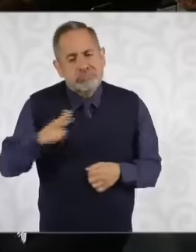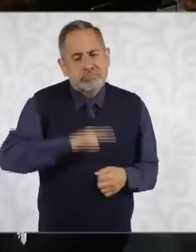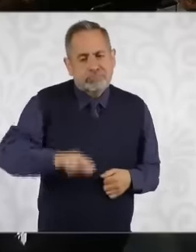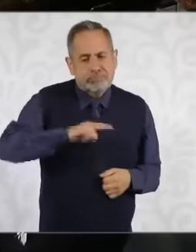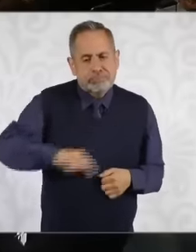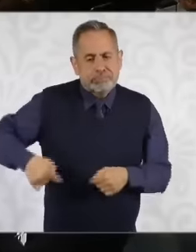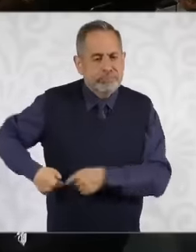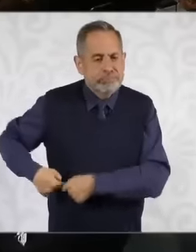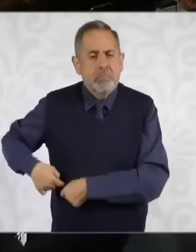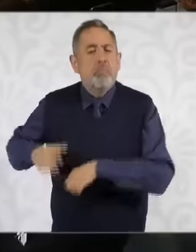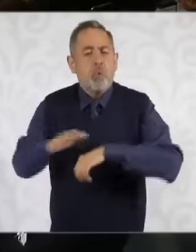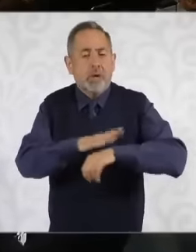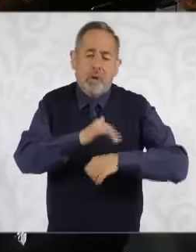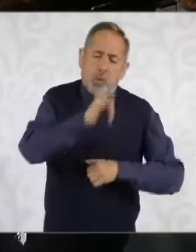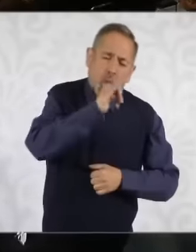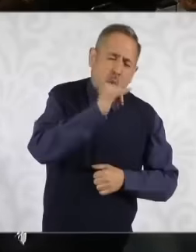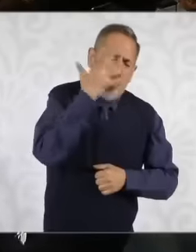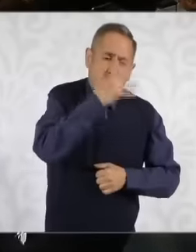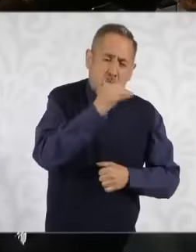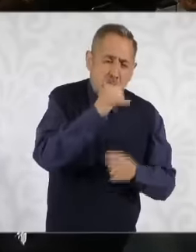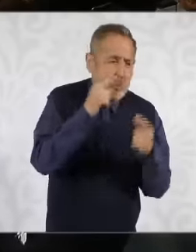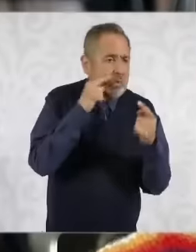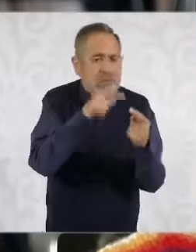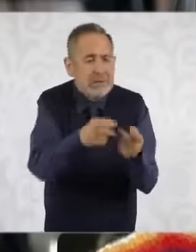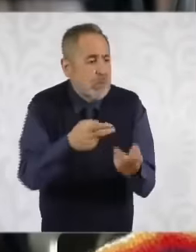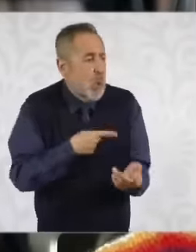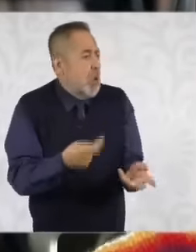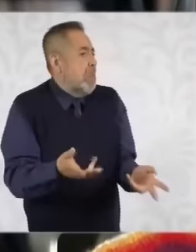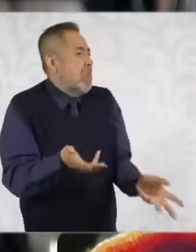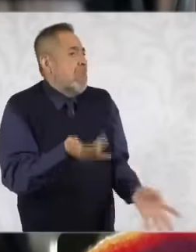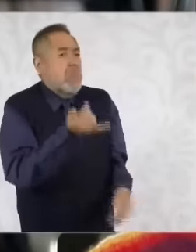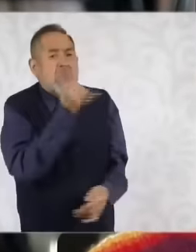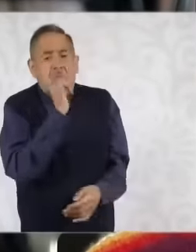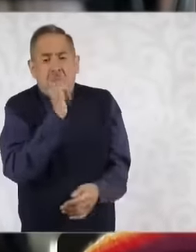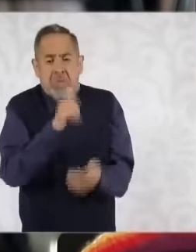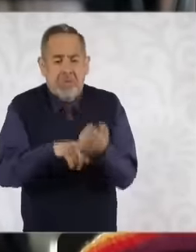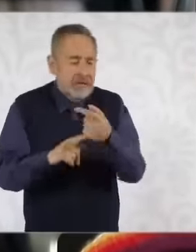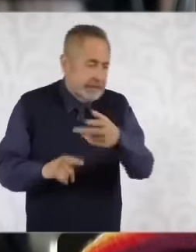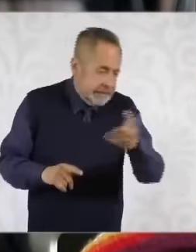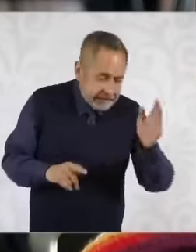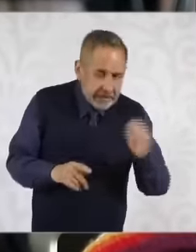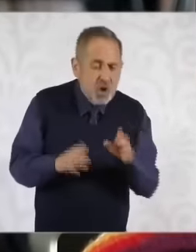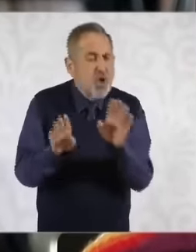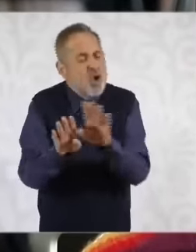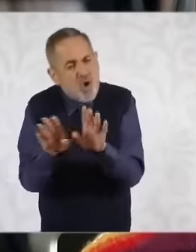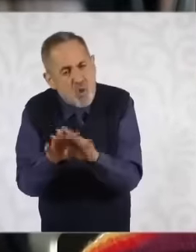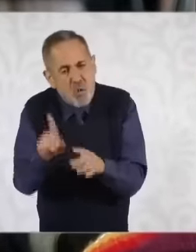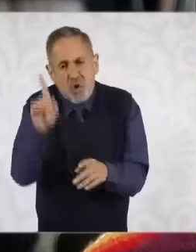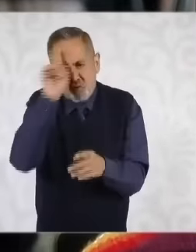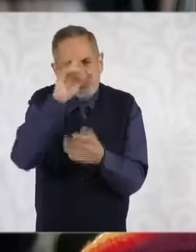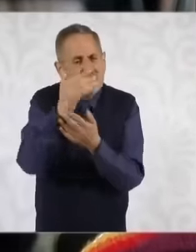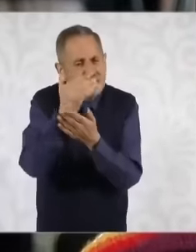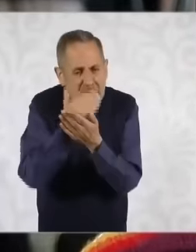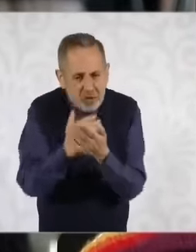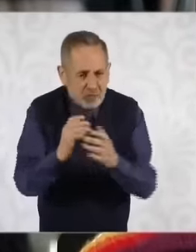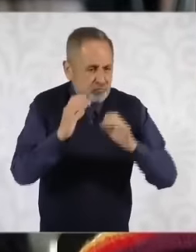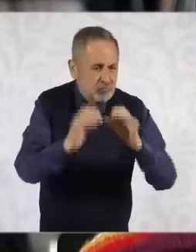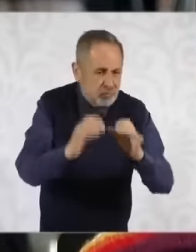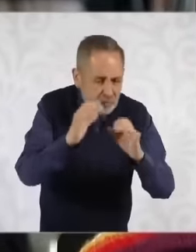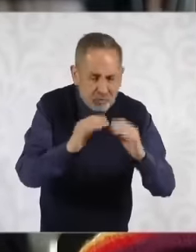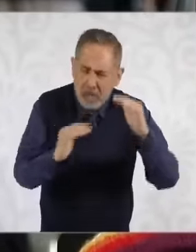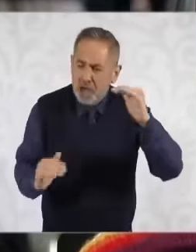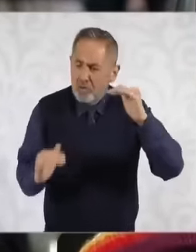alcohol. What is the structure or gap to reduce this food inequality?